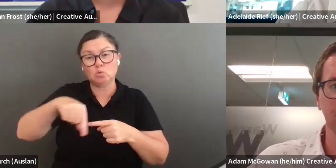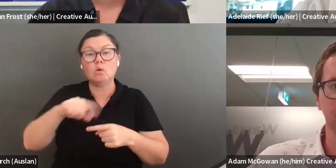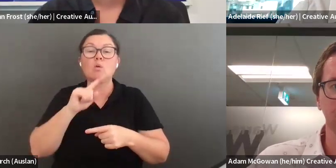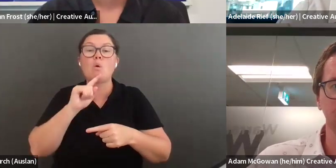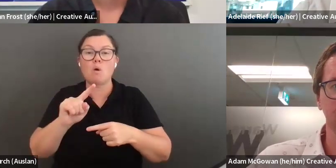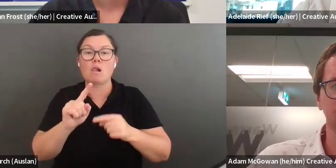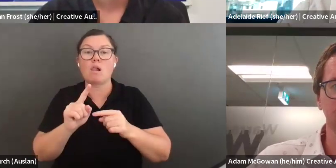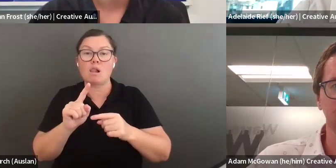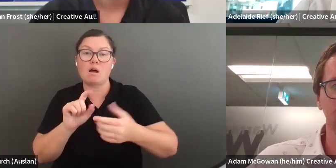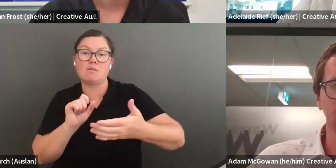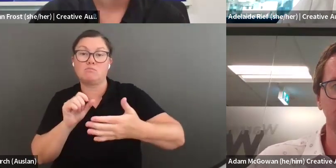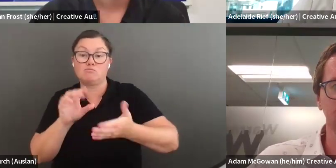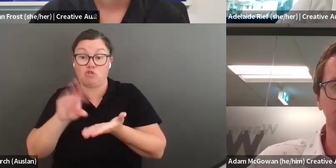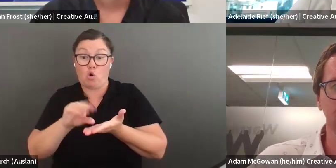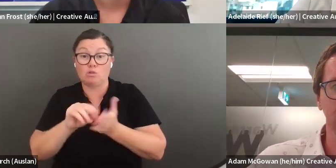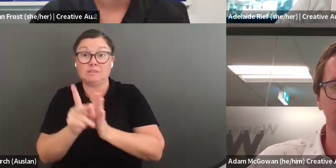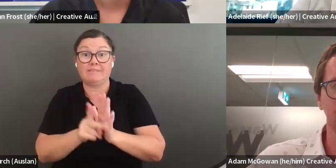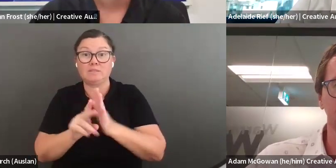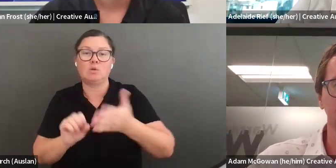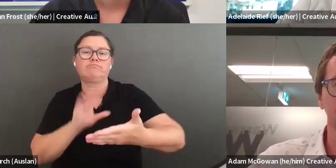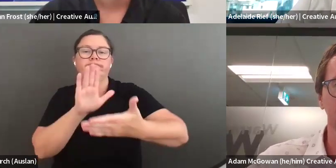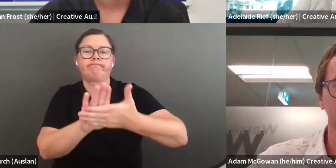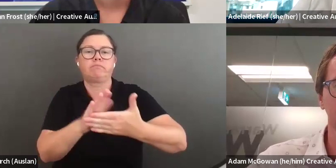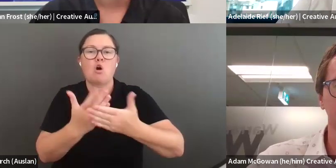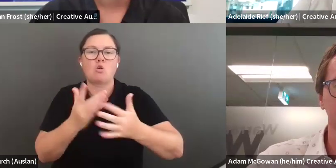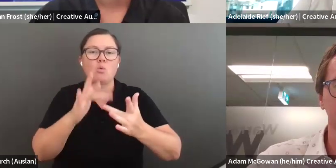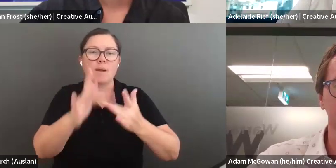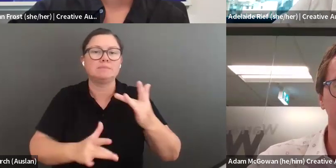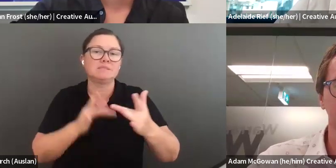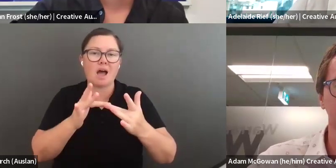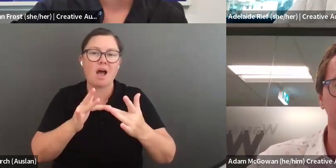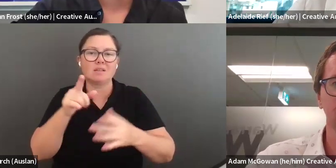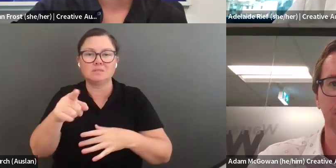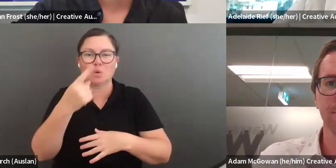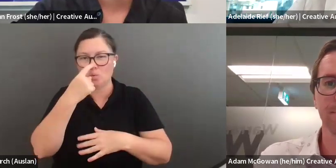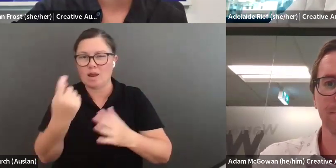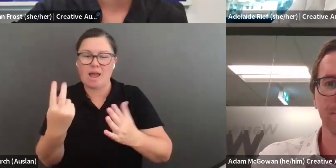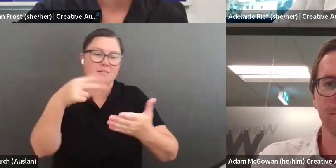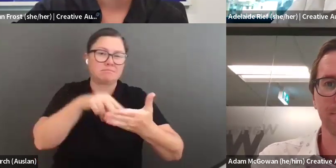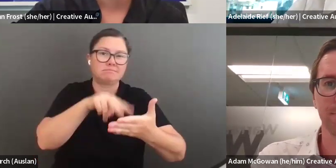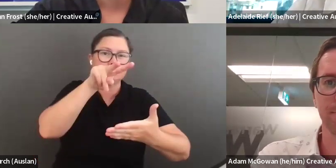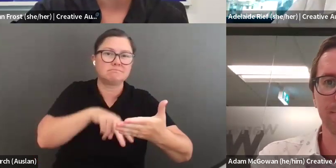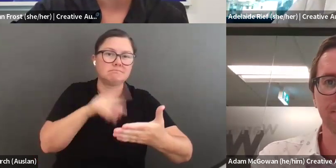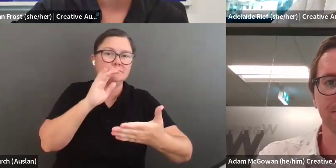We will share the recording on the website in the next few days so you can catch up with